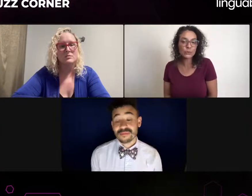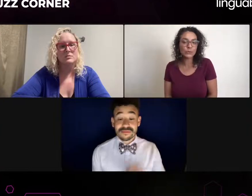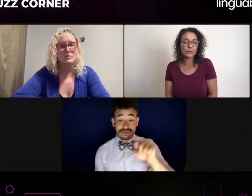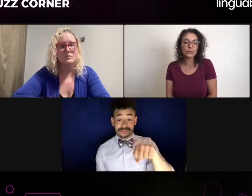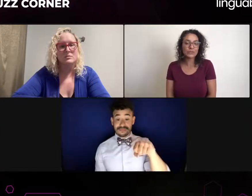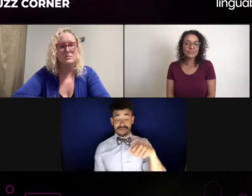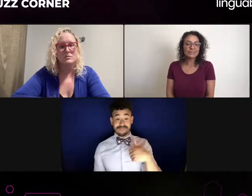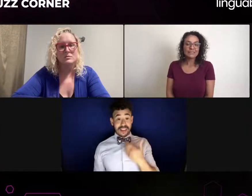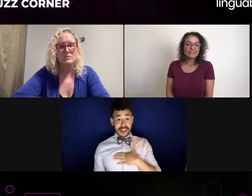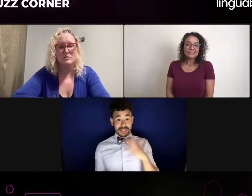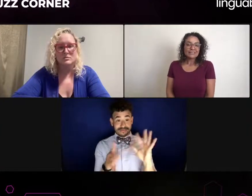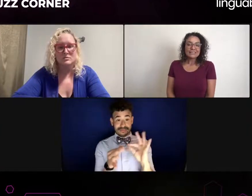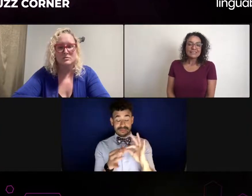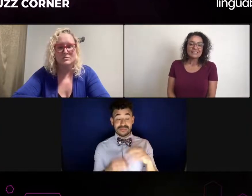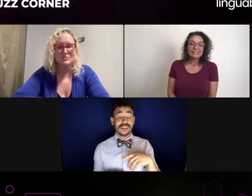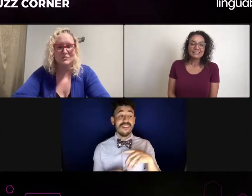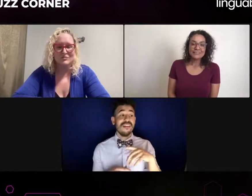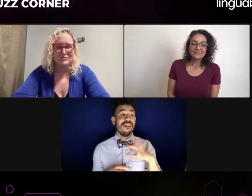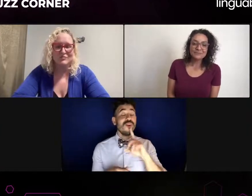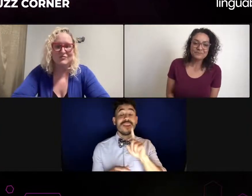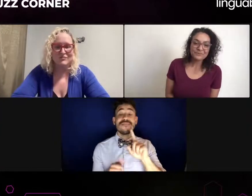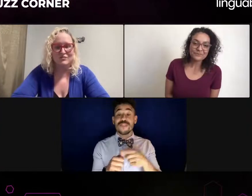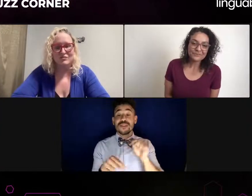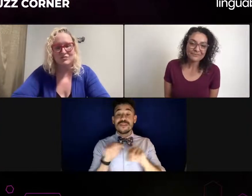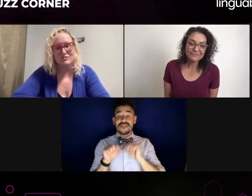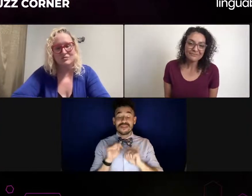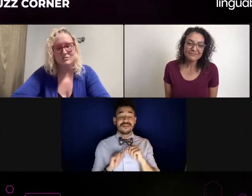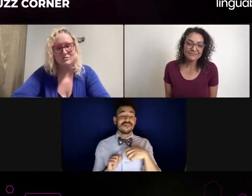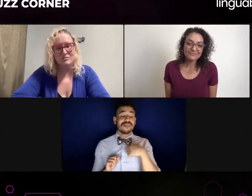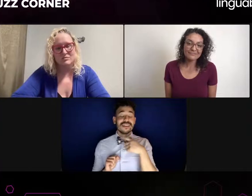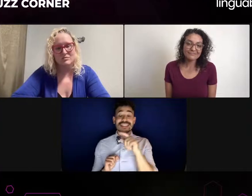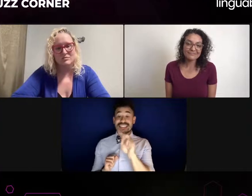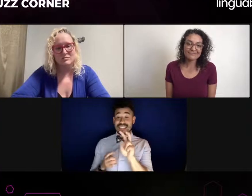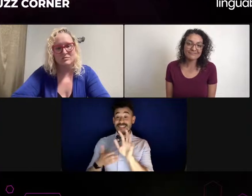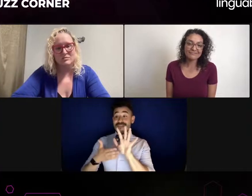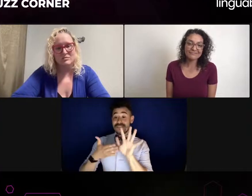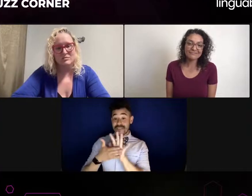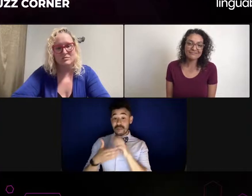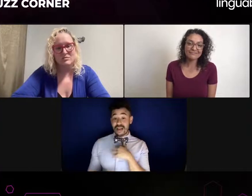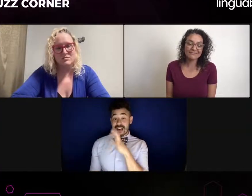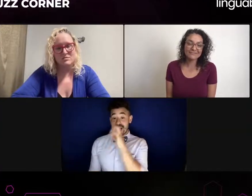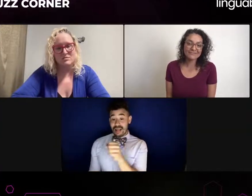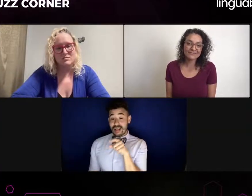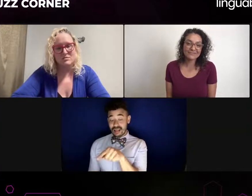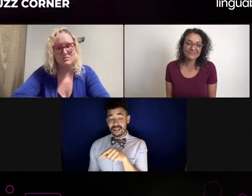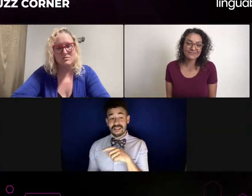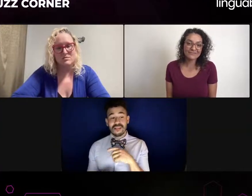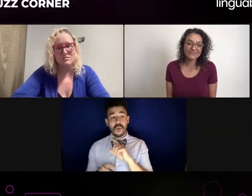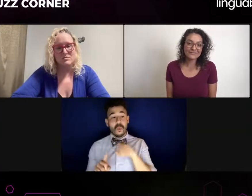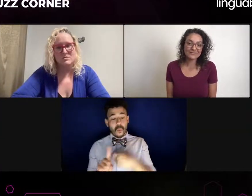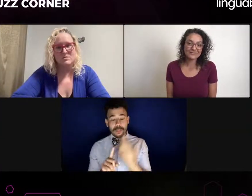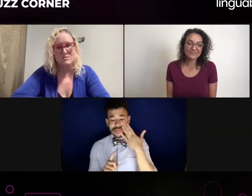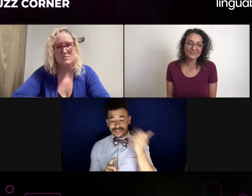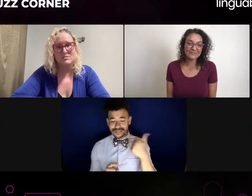Sure. I'm happy to tell you. So, yes, I mean, theater has been something that's been in me